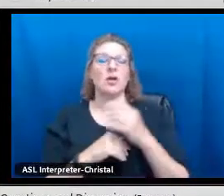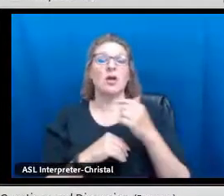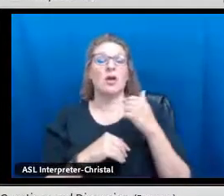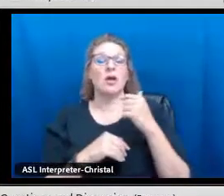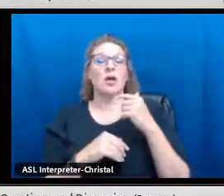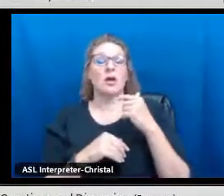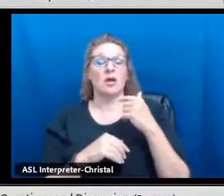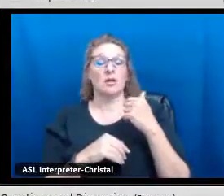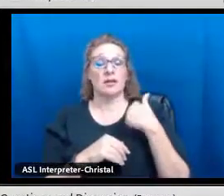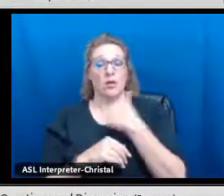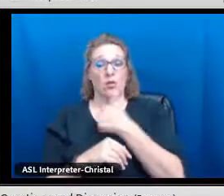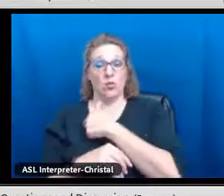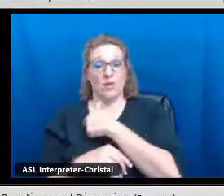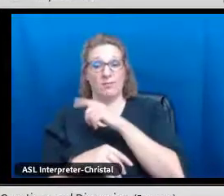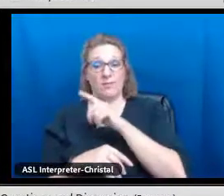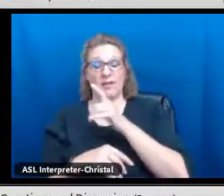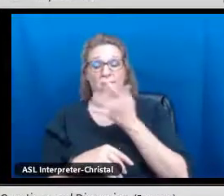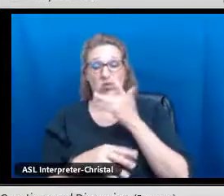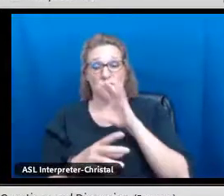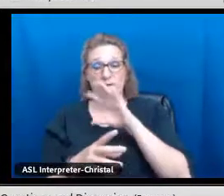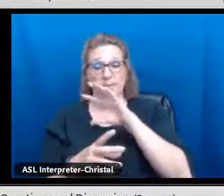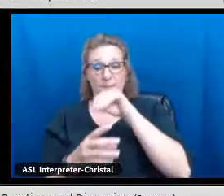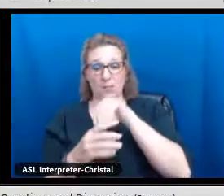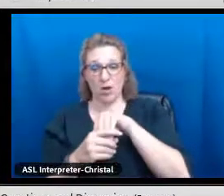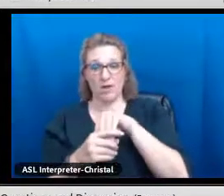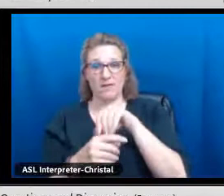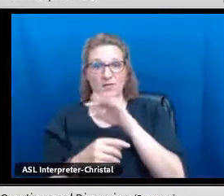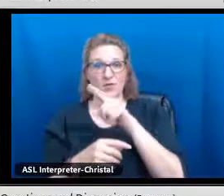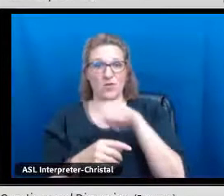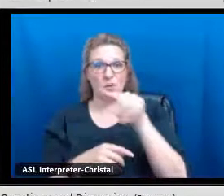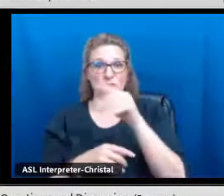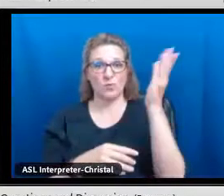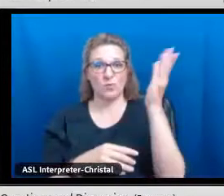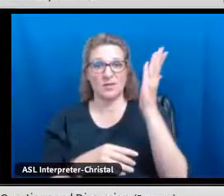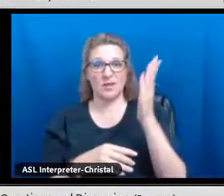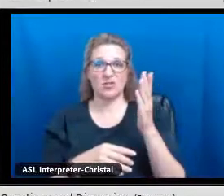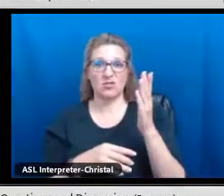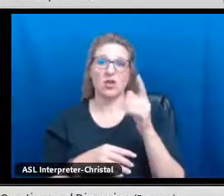you really have to look just as far as when the students do their portfolio presentations.